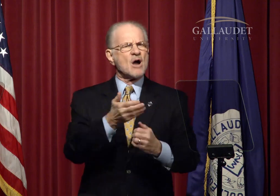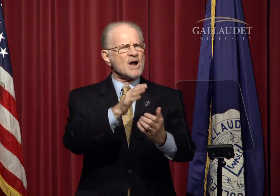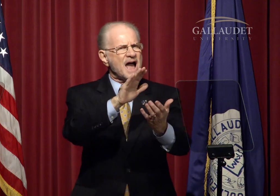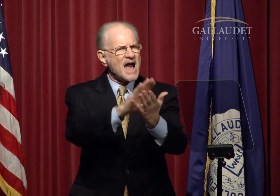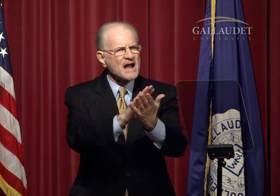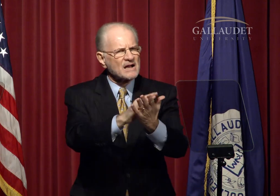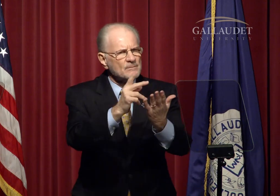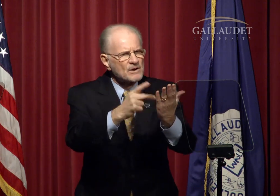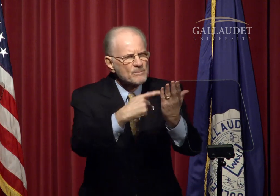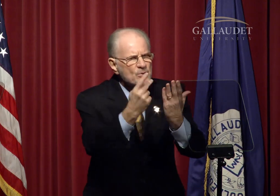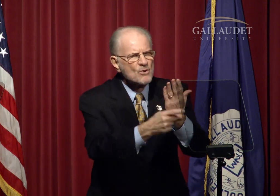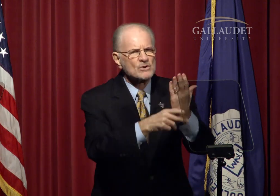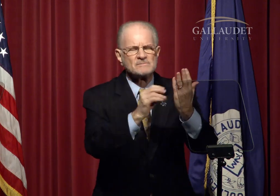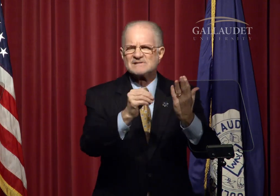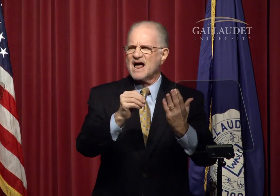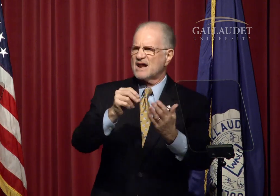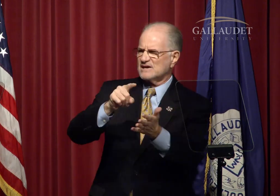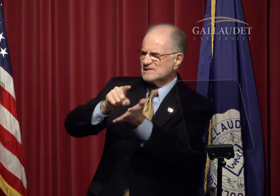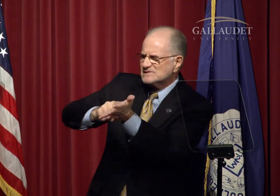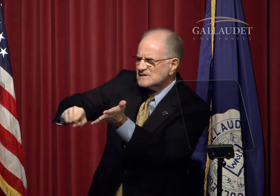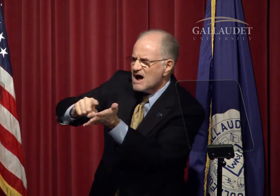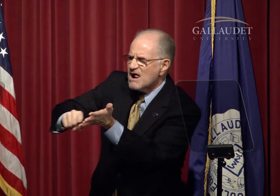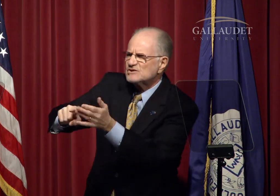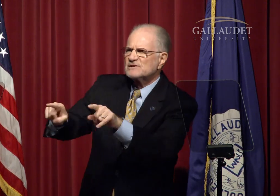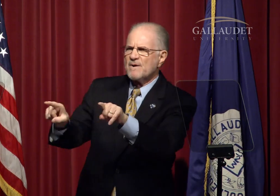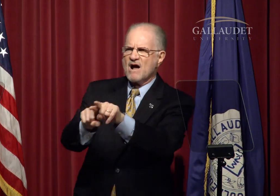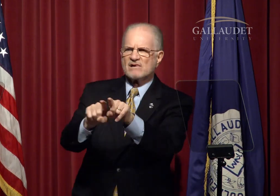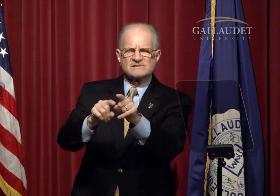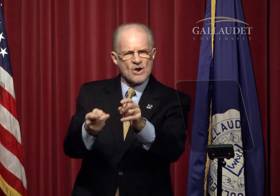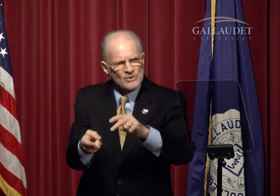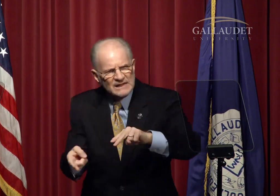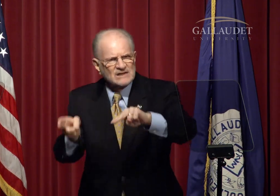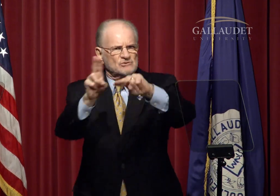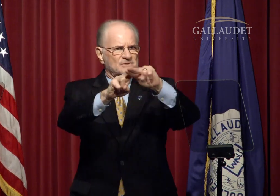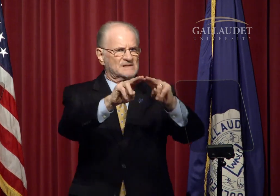Our academic programs and scholarship also